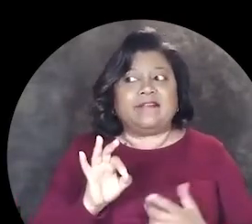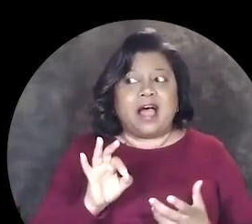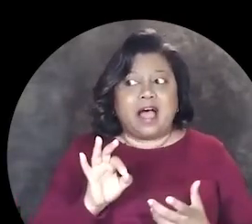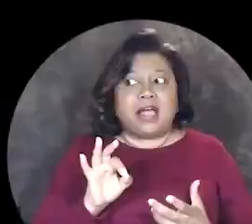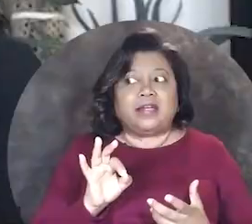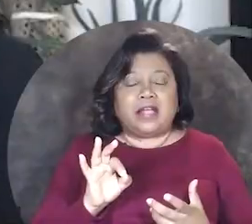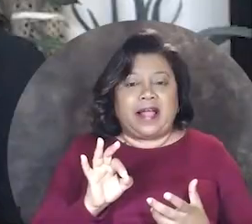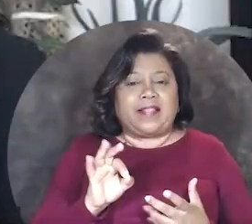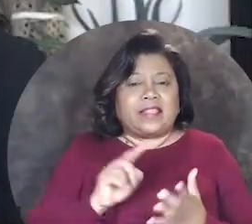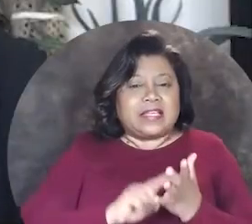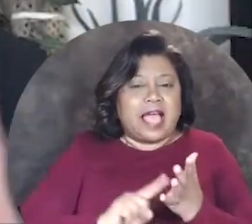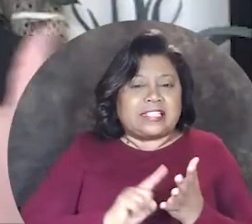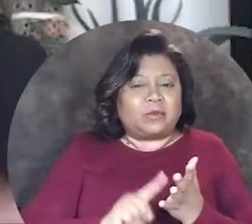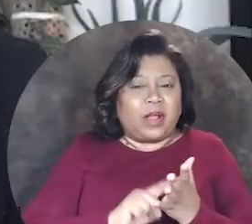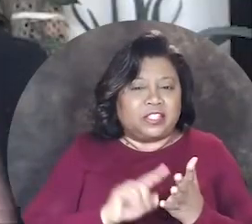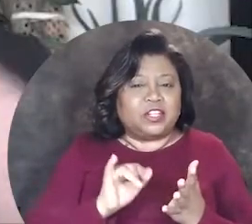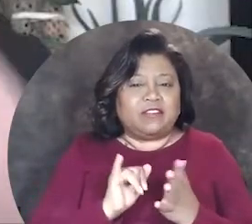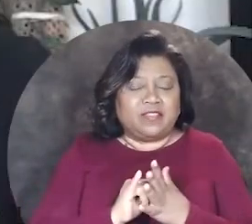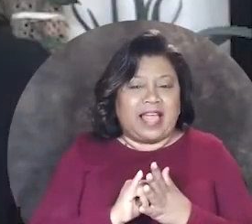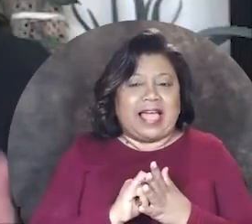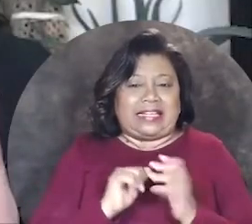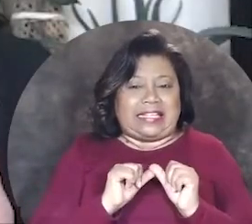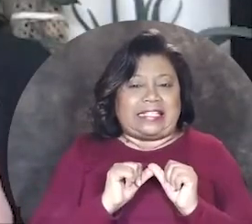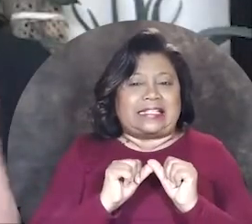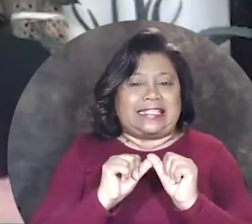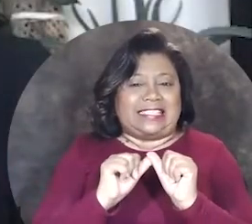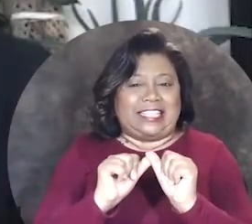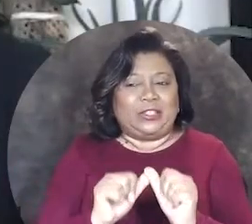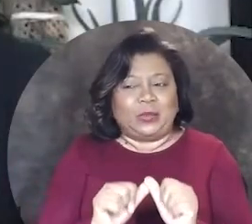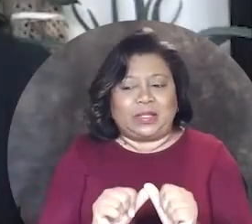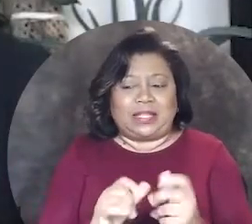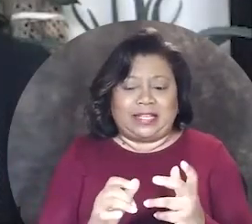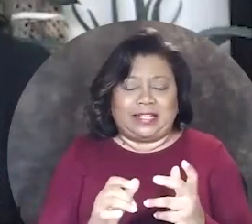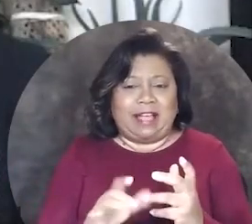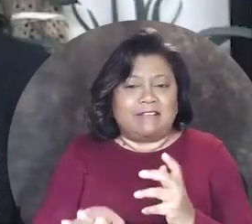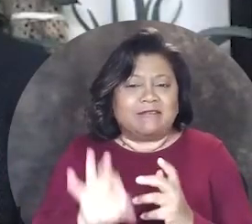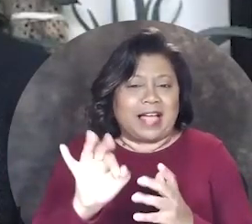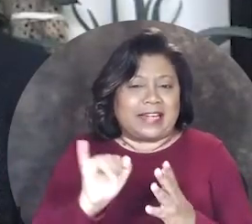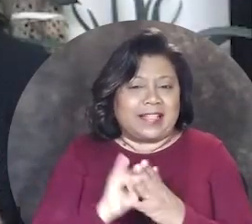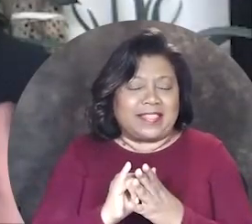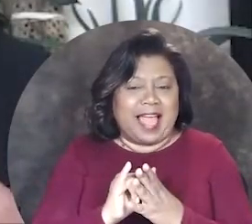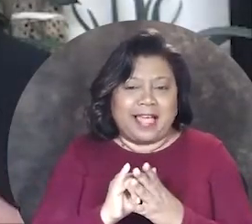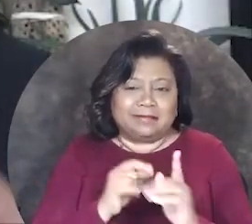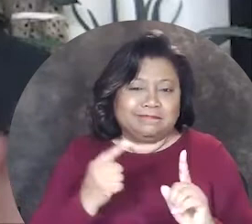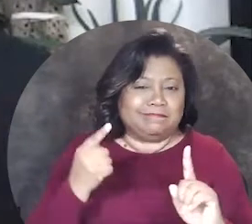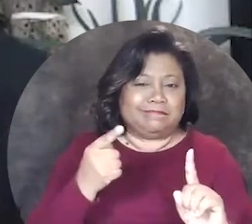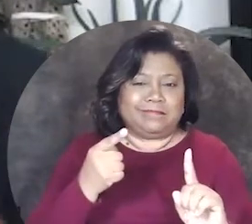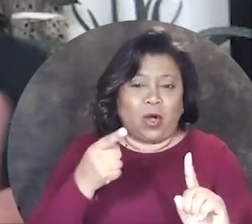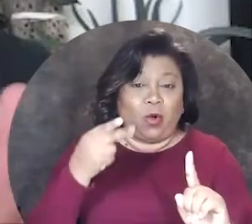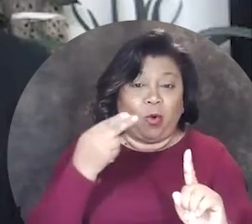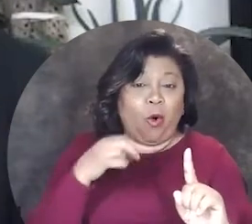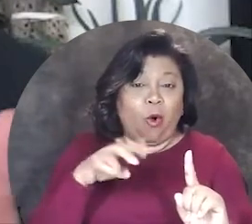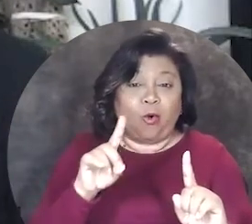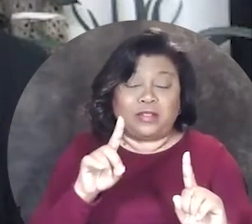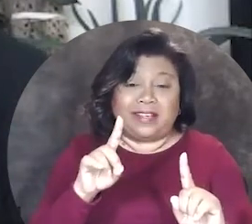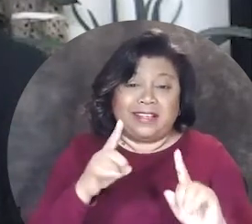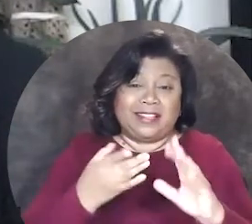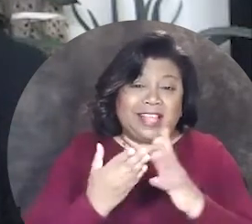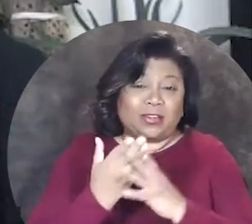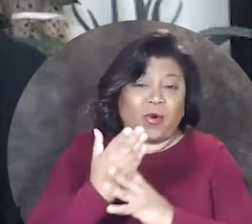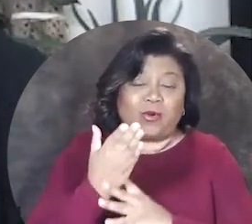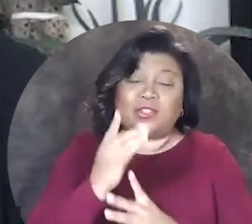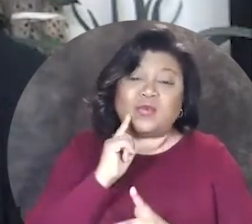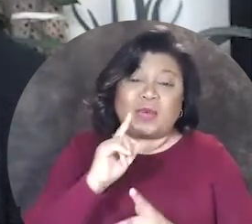I find that the exploration of that is continually finding that vein of gold that runs through